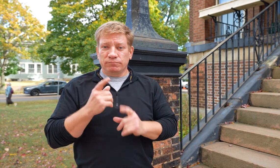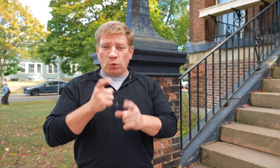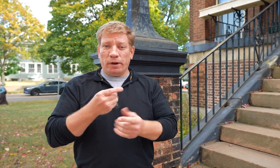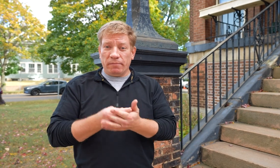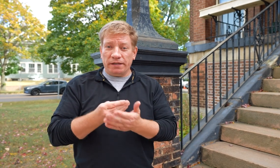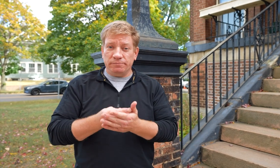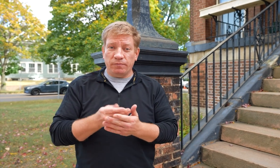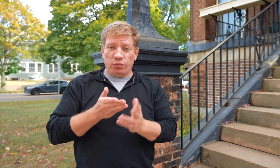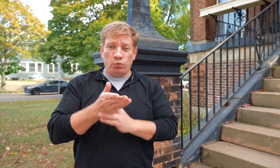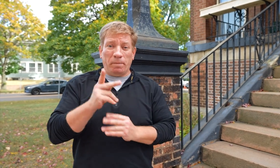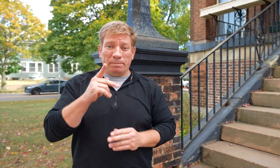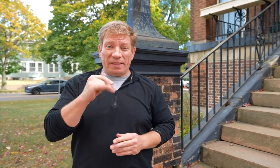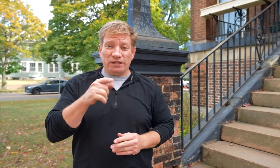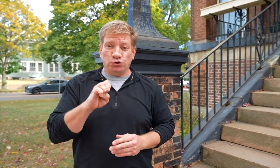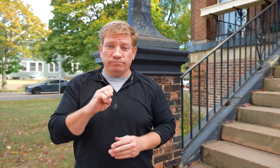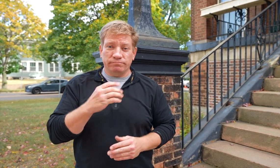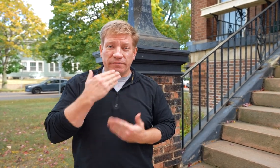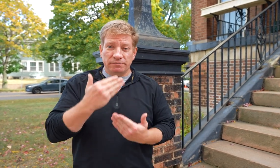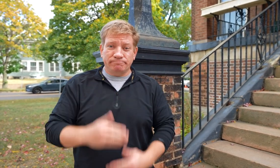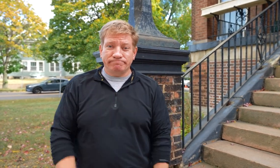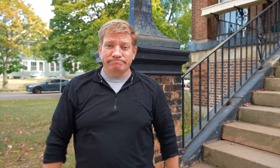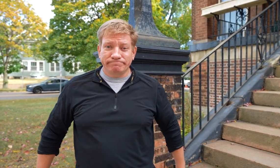donating money through pledges. Thank you!